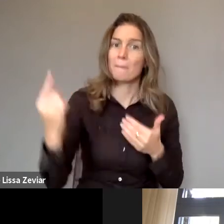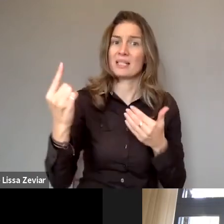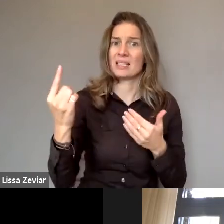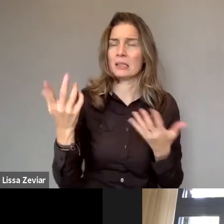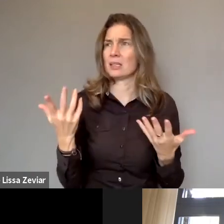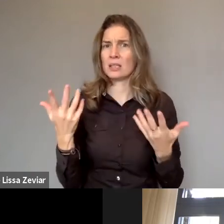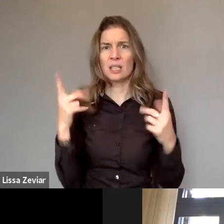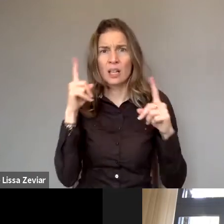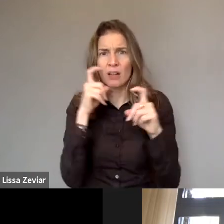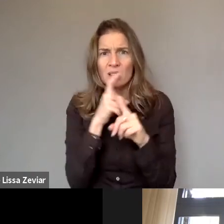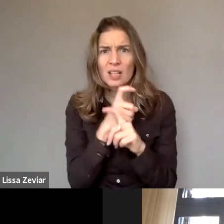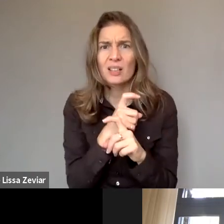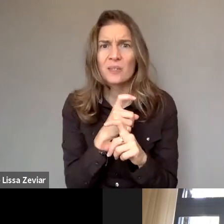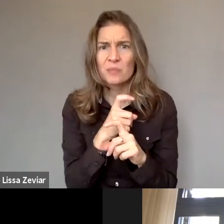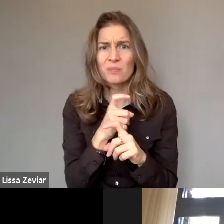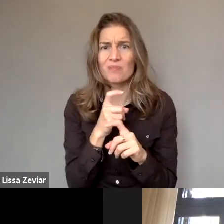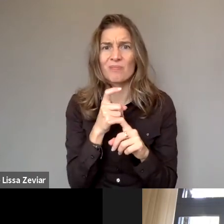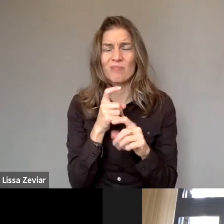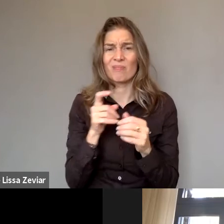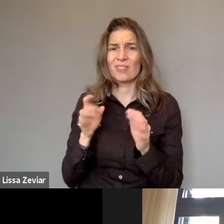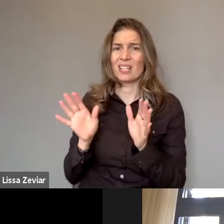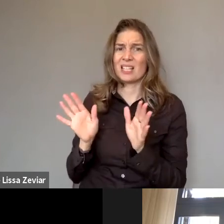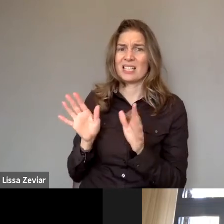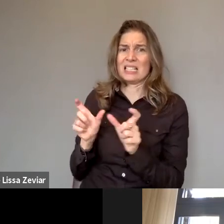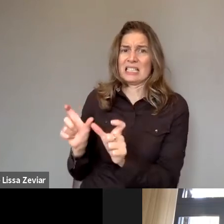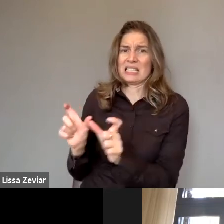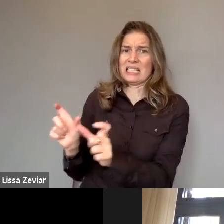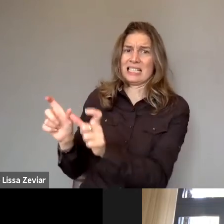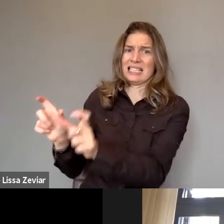and pushing them sometimes even into the risk of domestic violence.